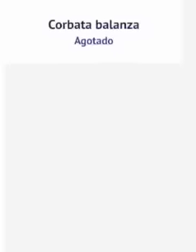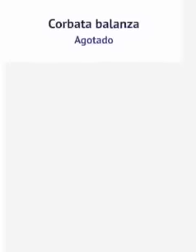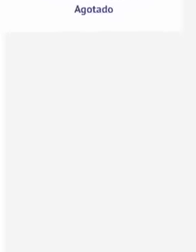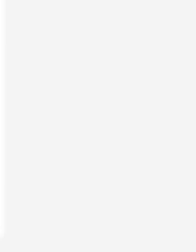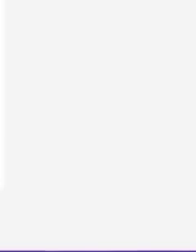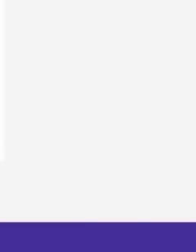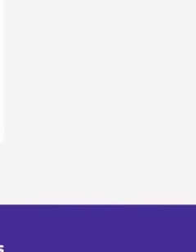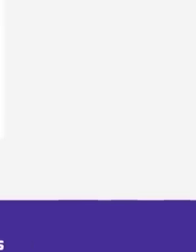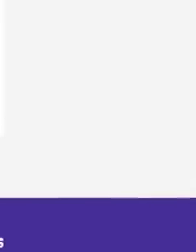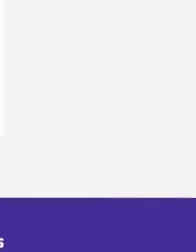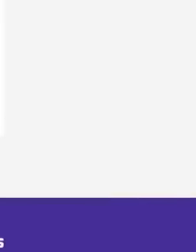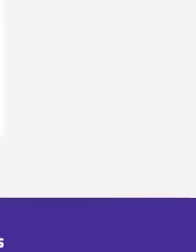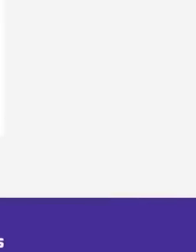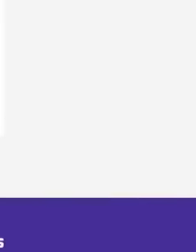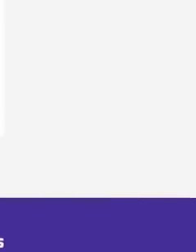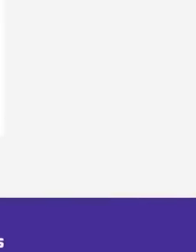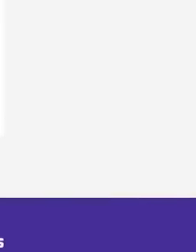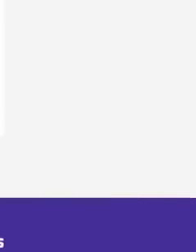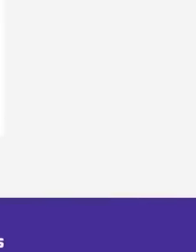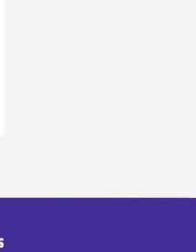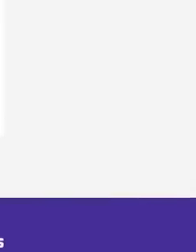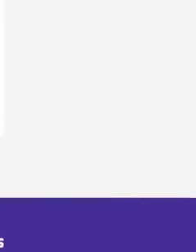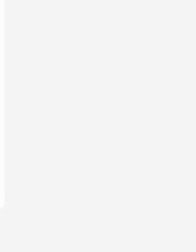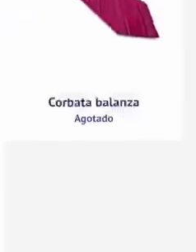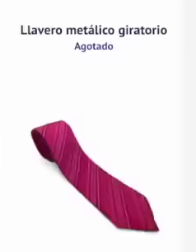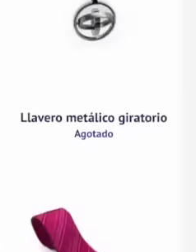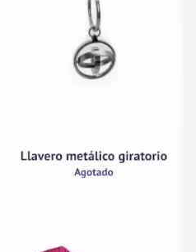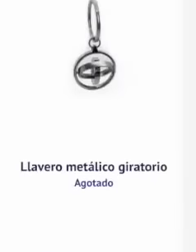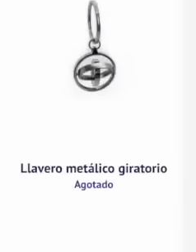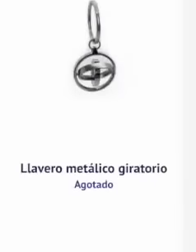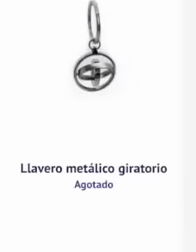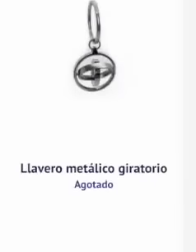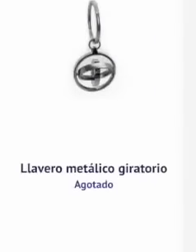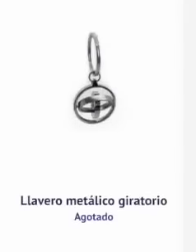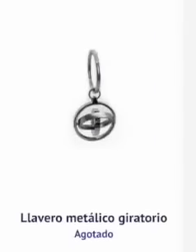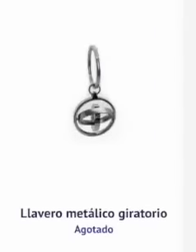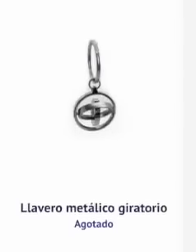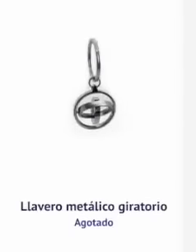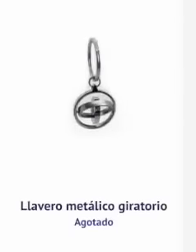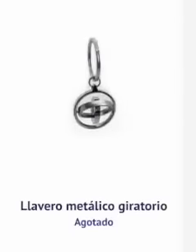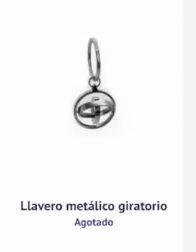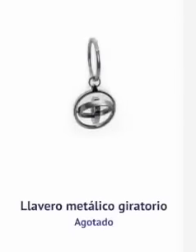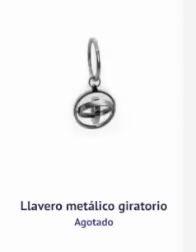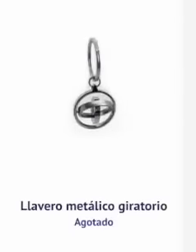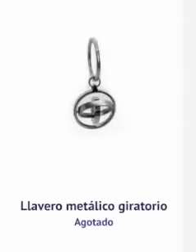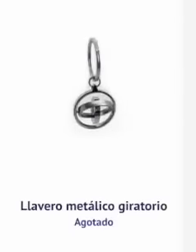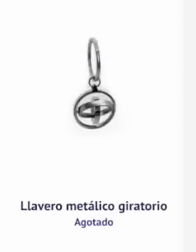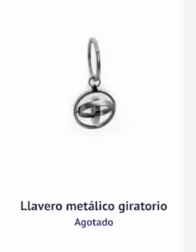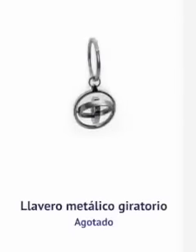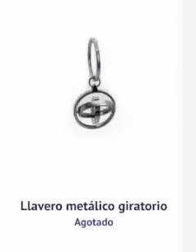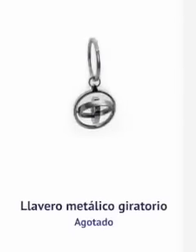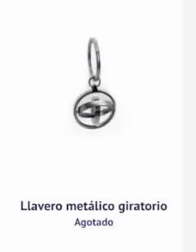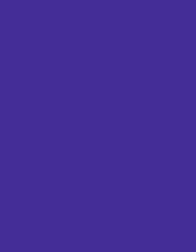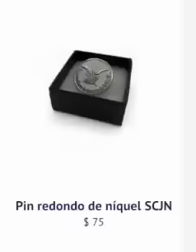the designers. The management of this store is via one of the trusts that the ministers and the